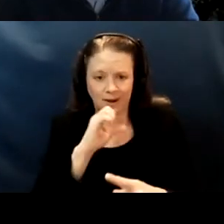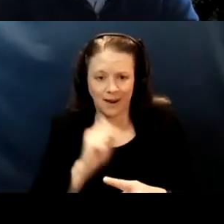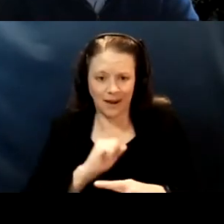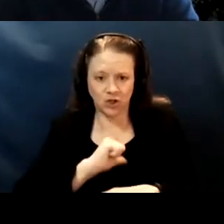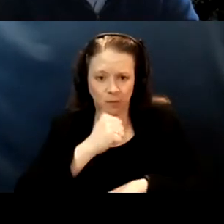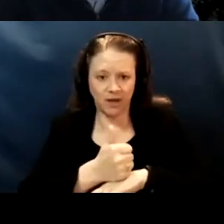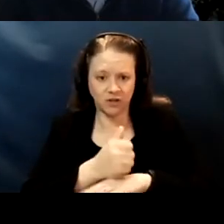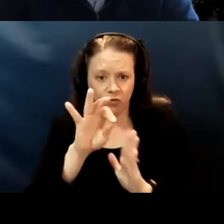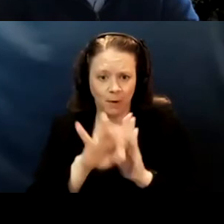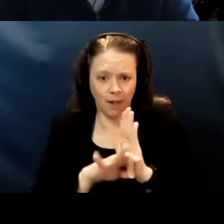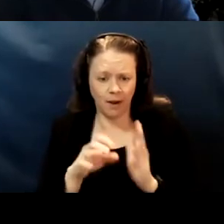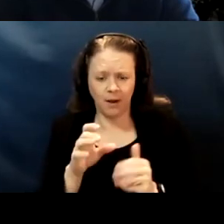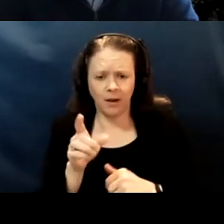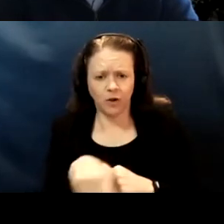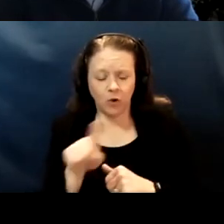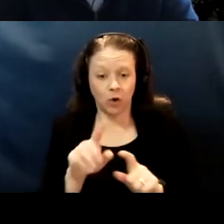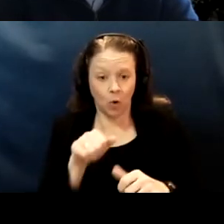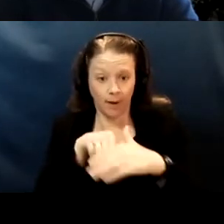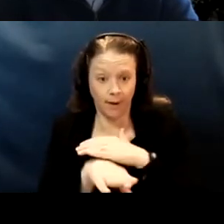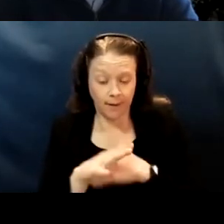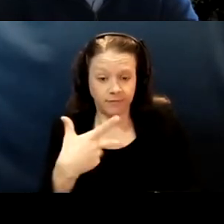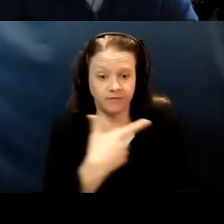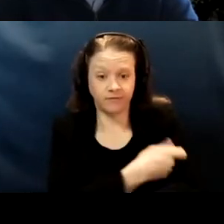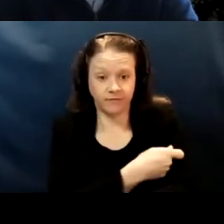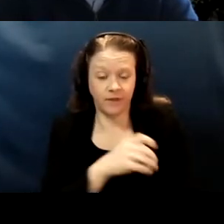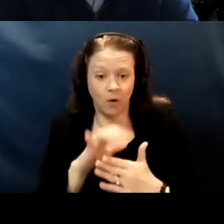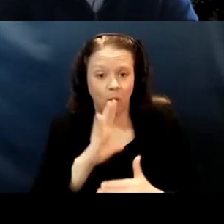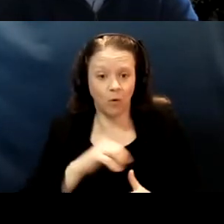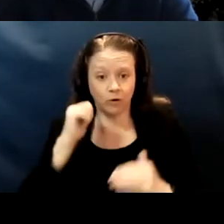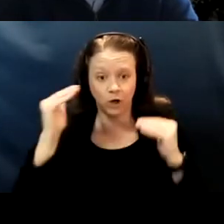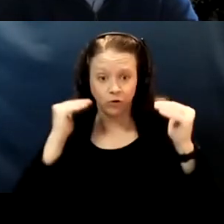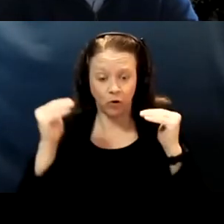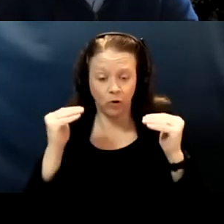that you would go in and vaccinate the older adult who was eligible but then the home health agency said,